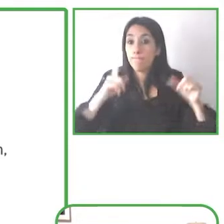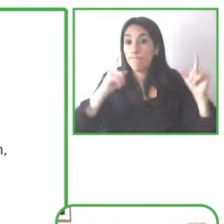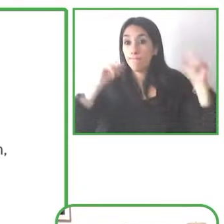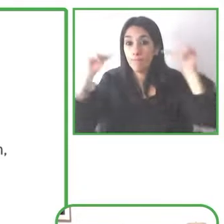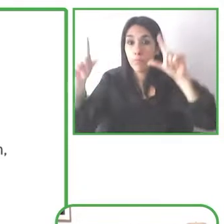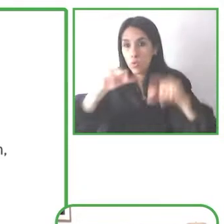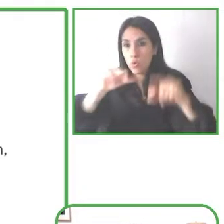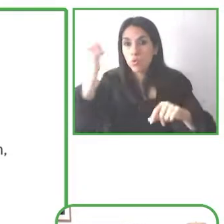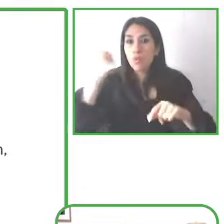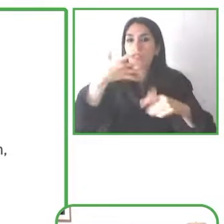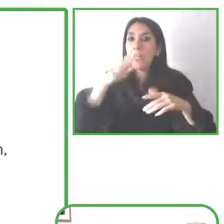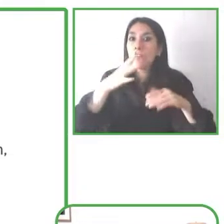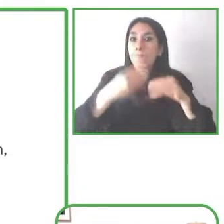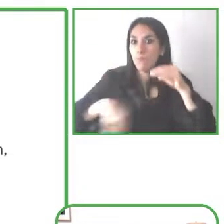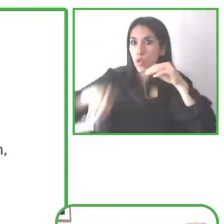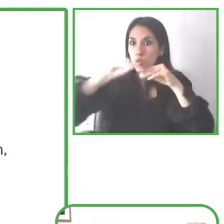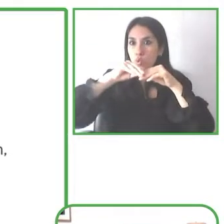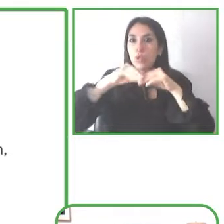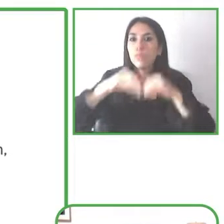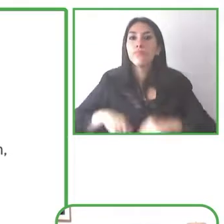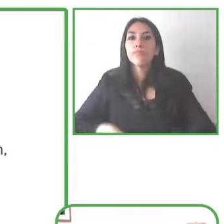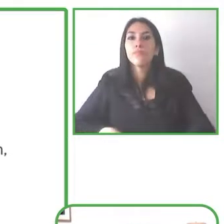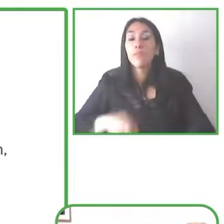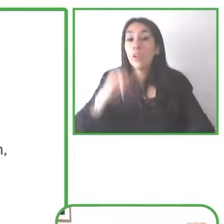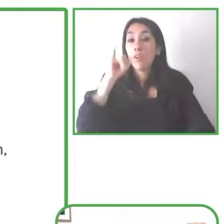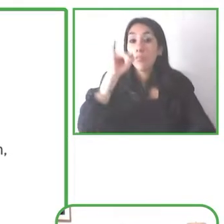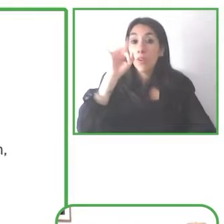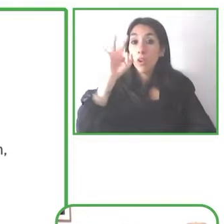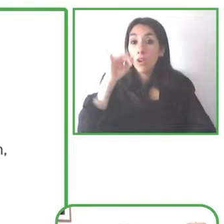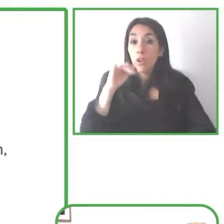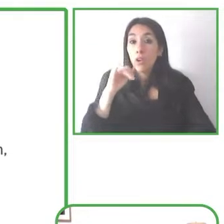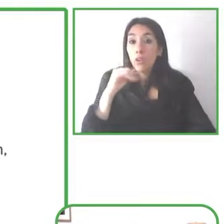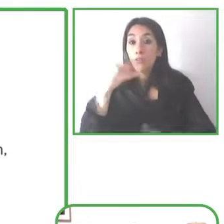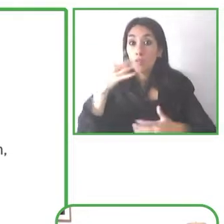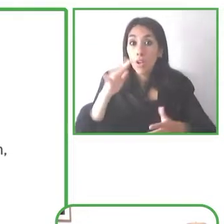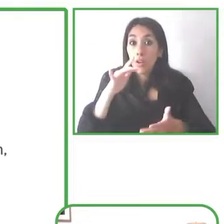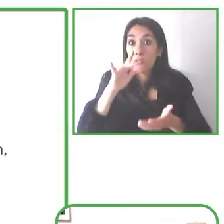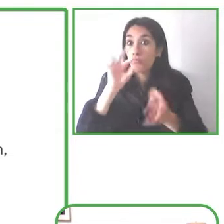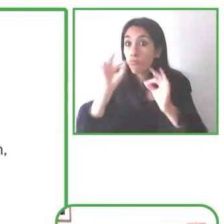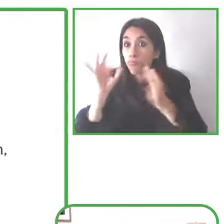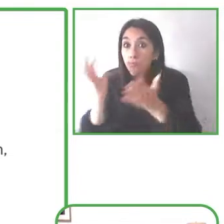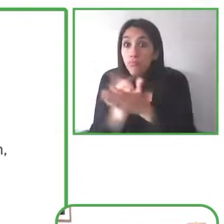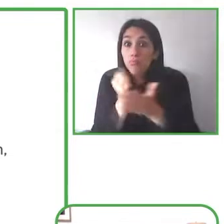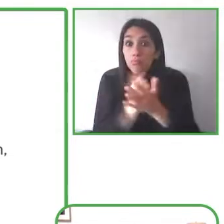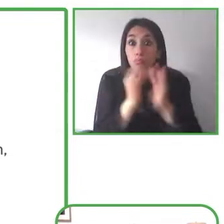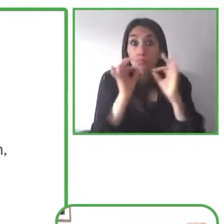automatically generated captions as you are presenting which is really interesting.